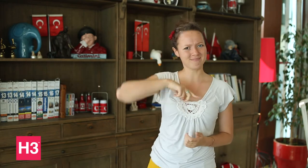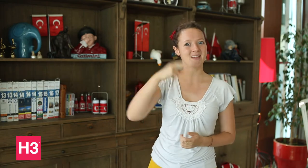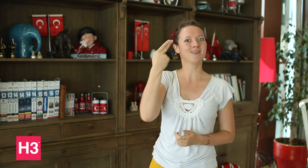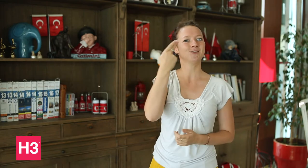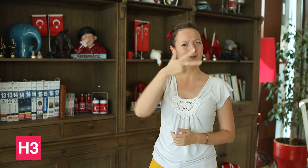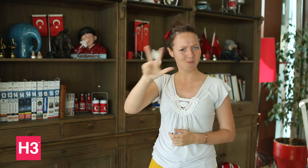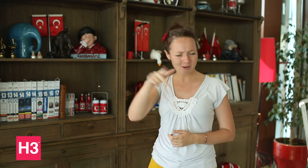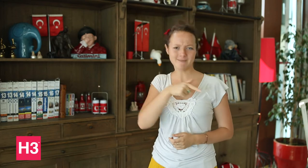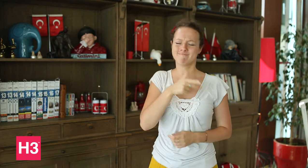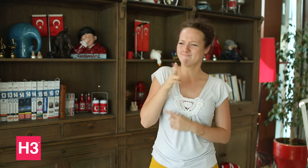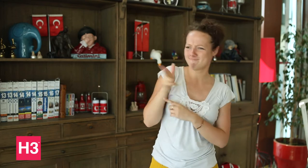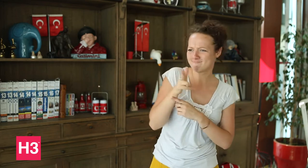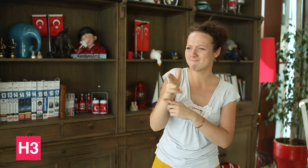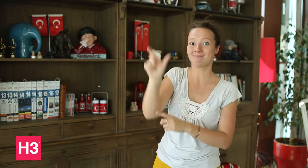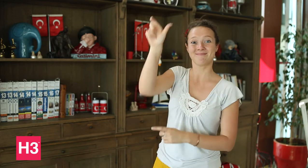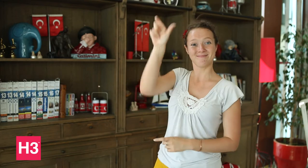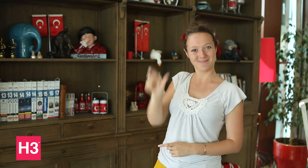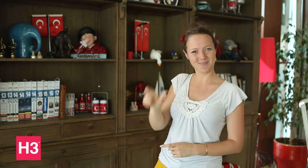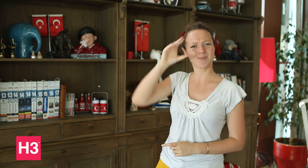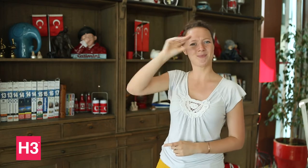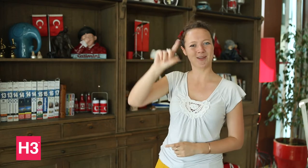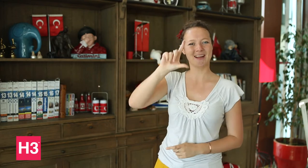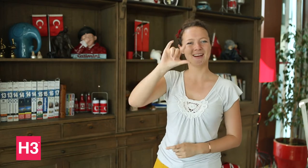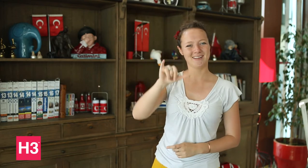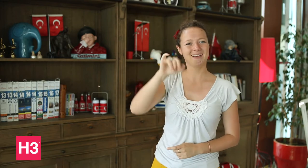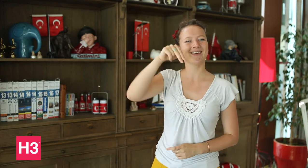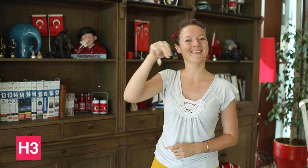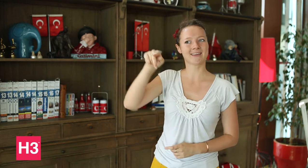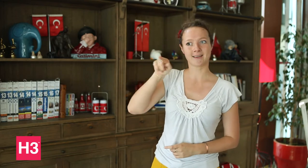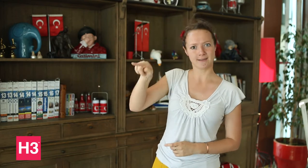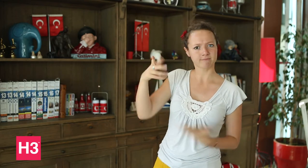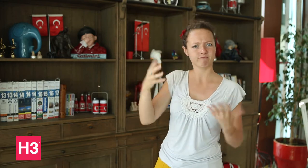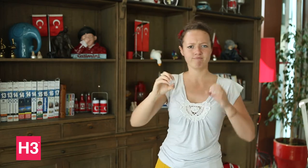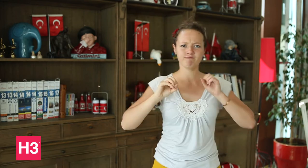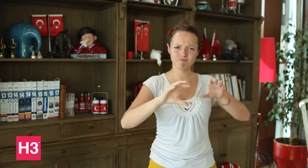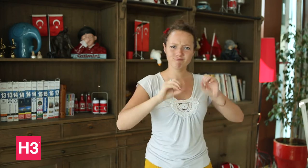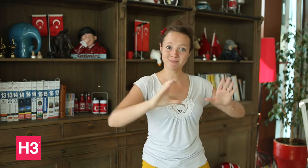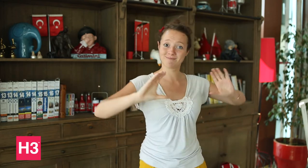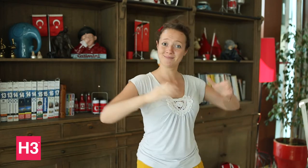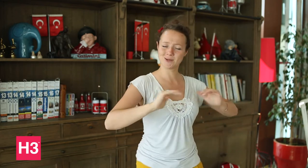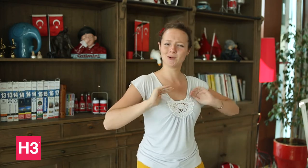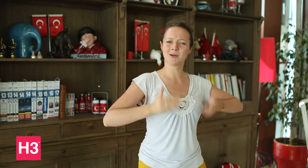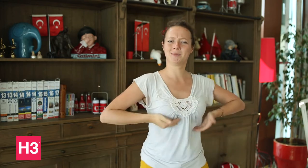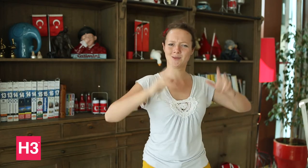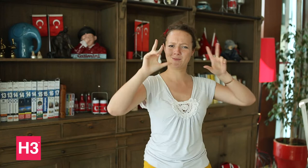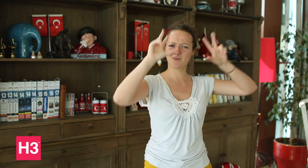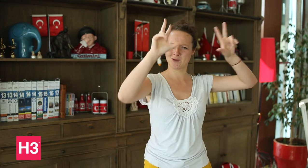H3 World TV interviewed Lynn Boren, head coach